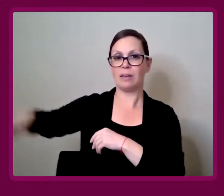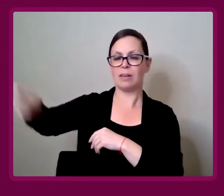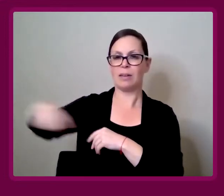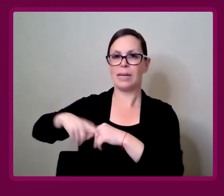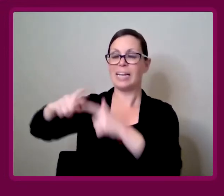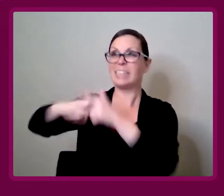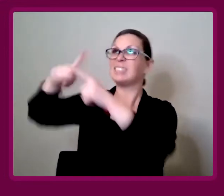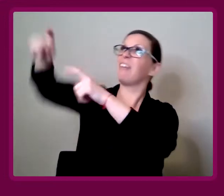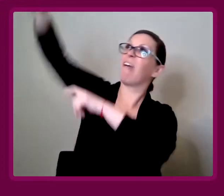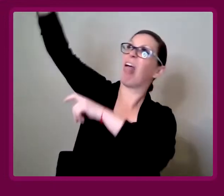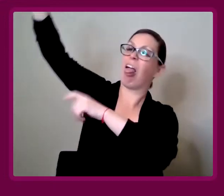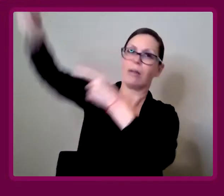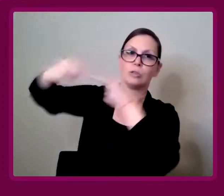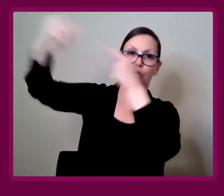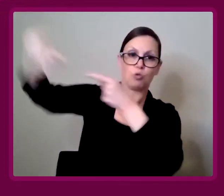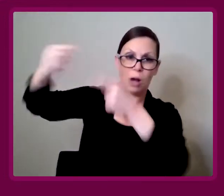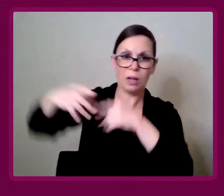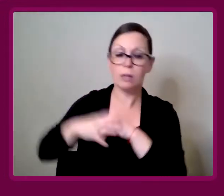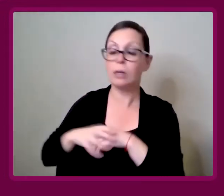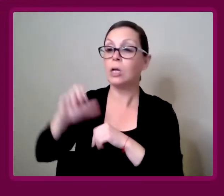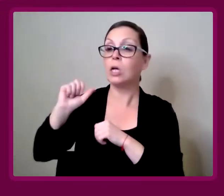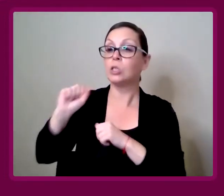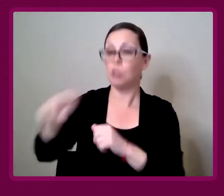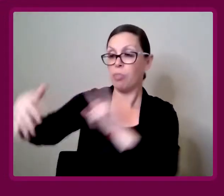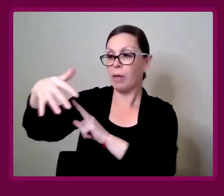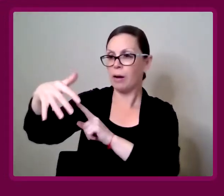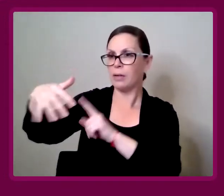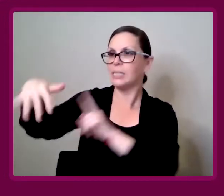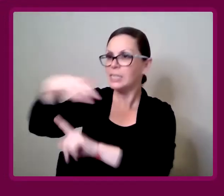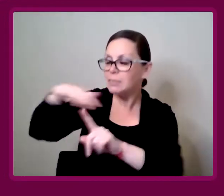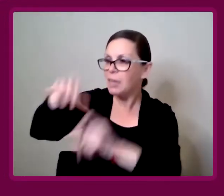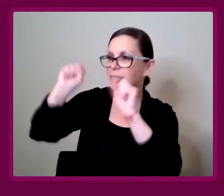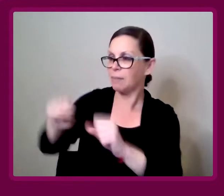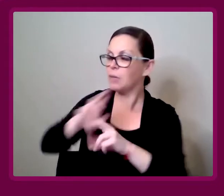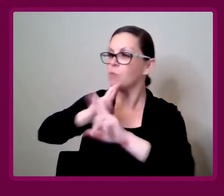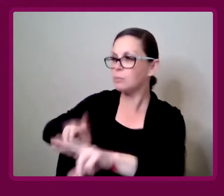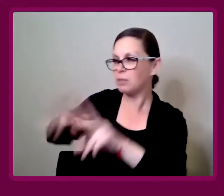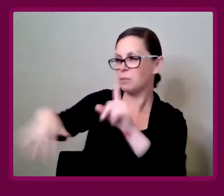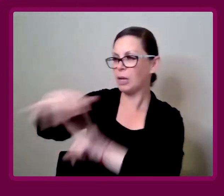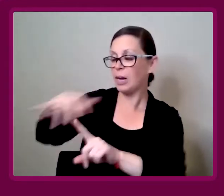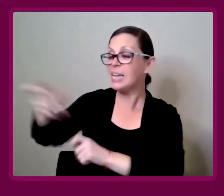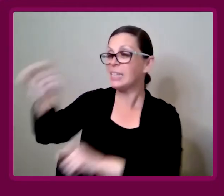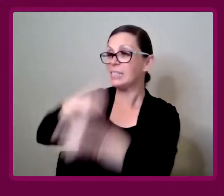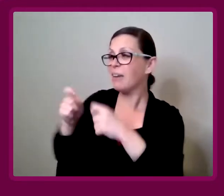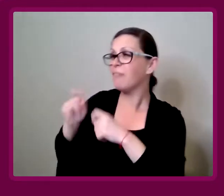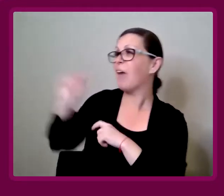and allow their own space to be responsive to them. Rather than having to ask someone.